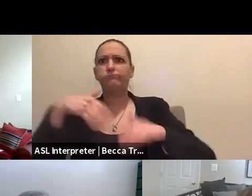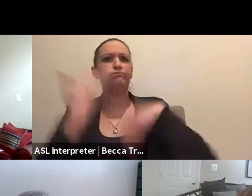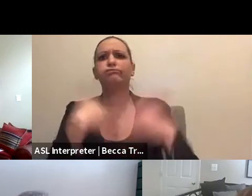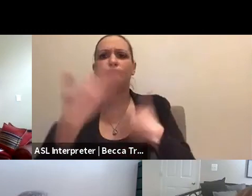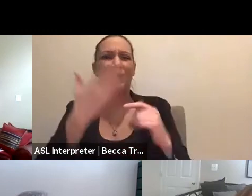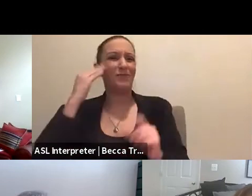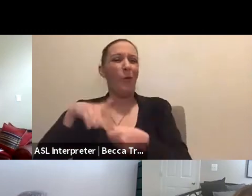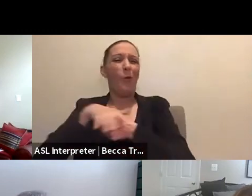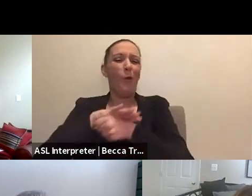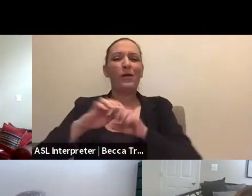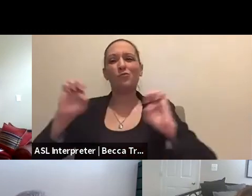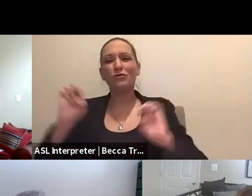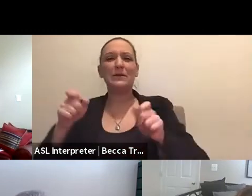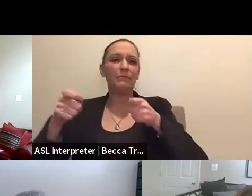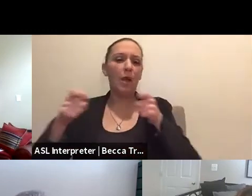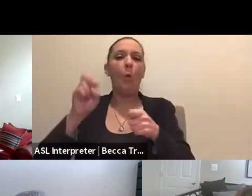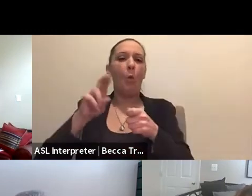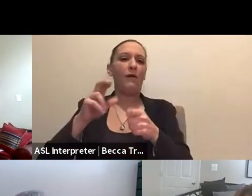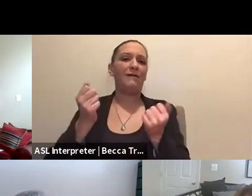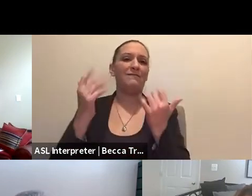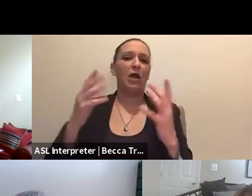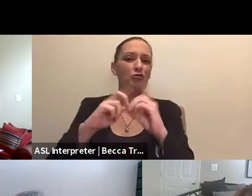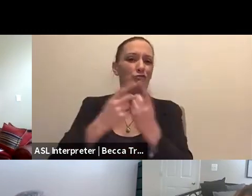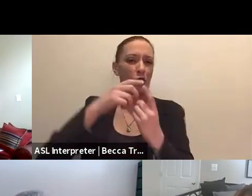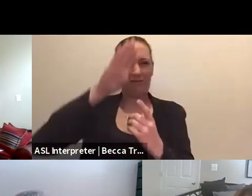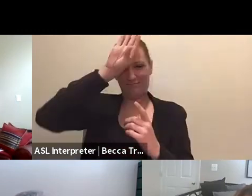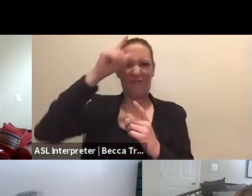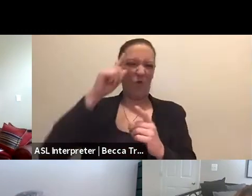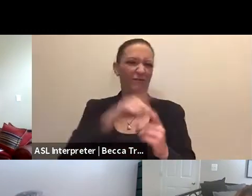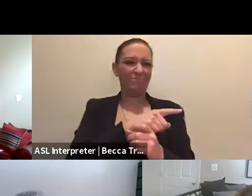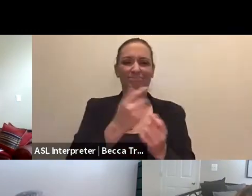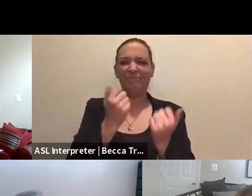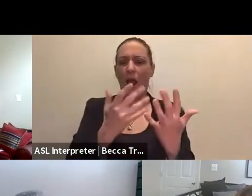or fire department for local fires. How was that information made public?